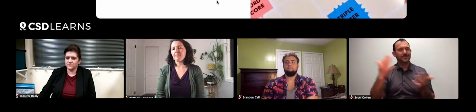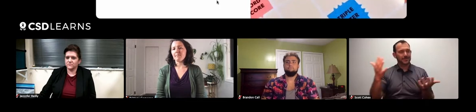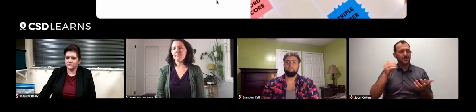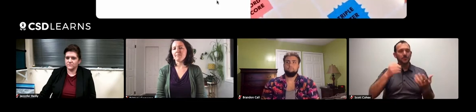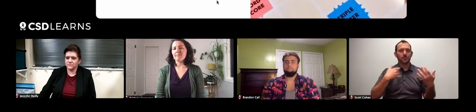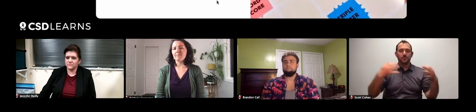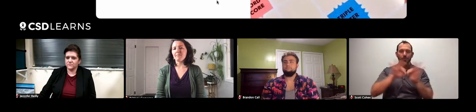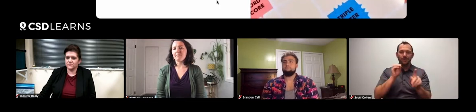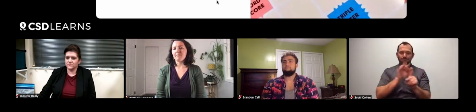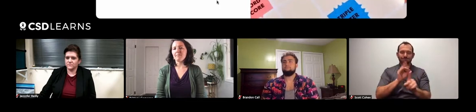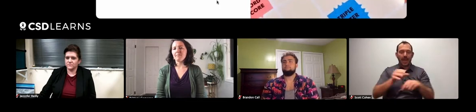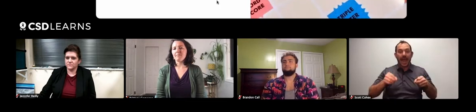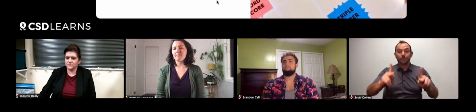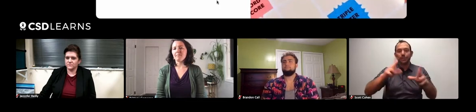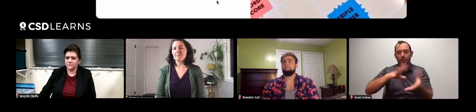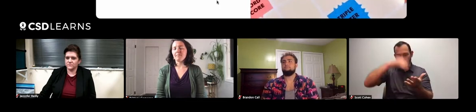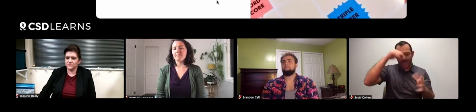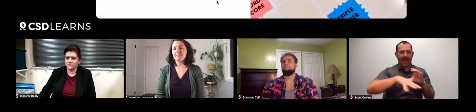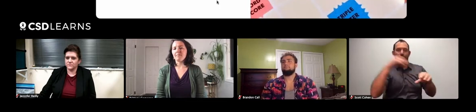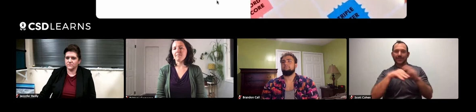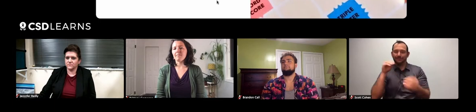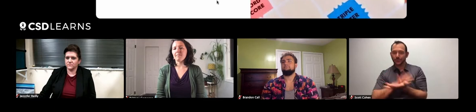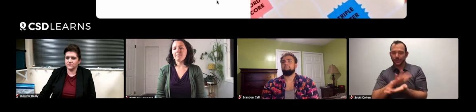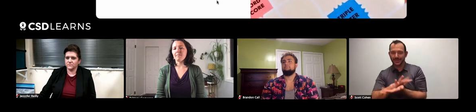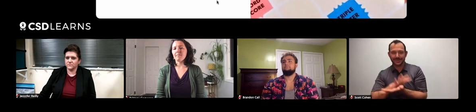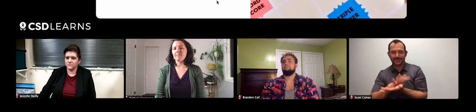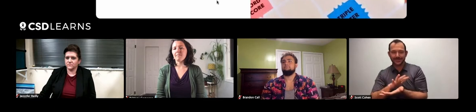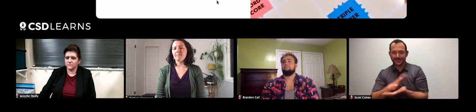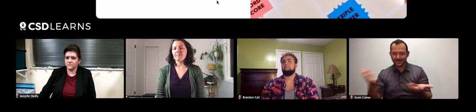So we'd like to provide more learning opportunities for STEM outside of school.